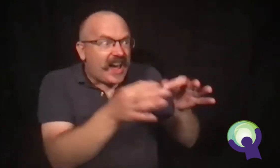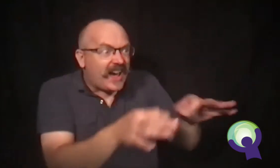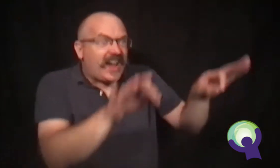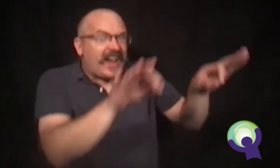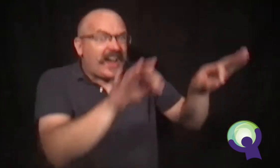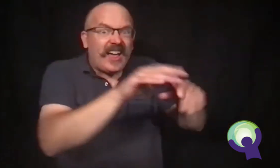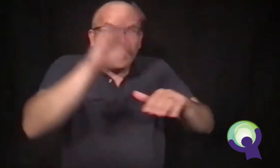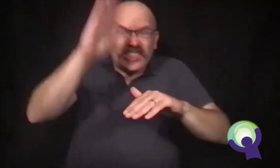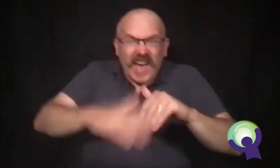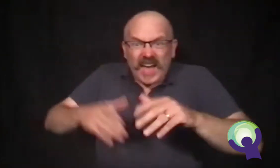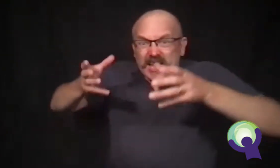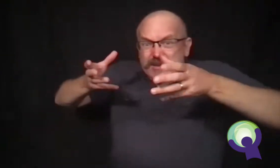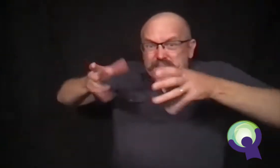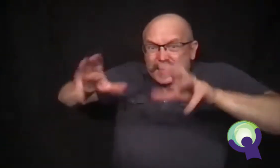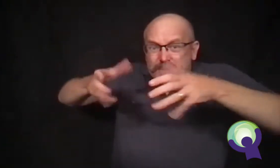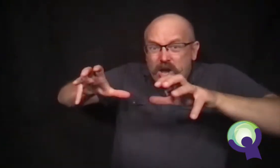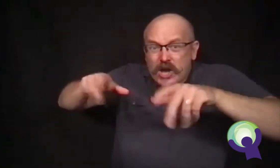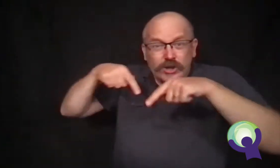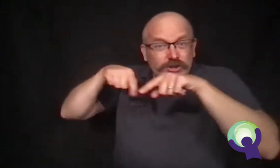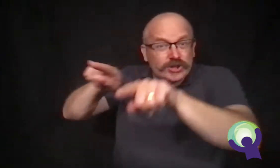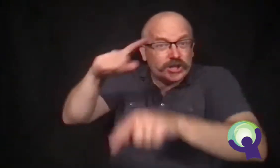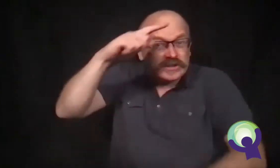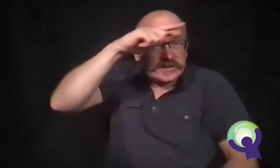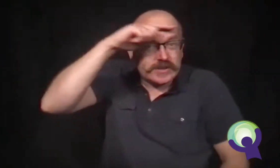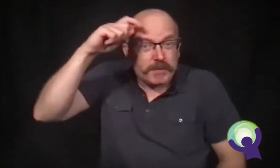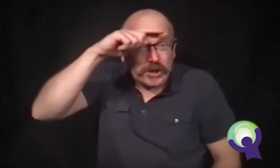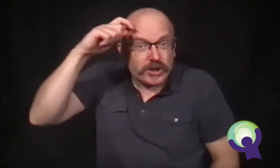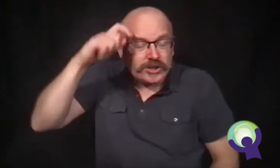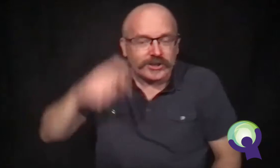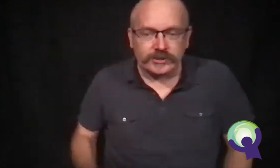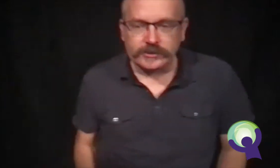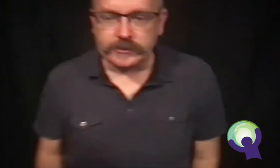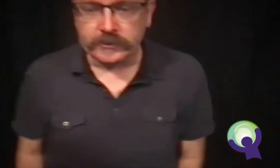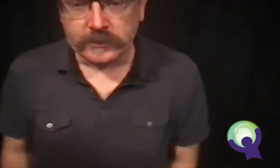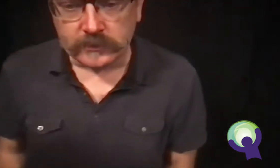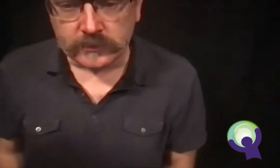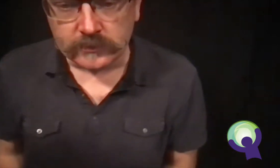"More important than basketball on summer vacation?" said Carl.